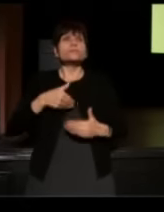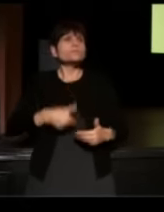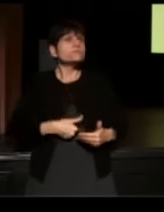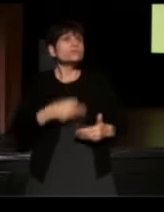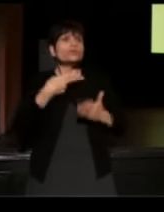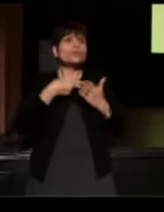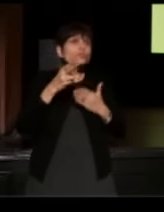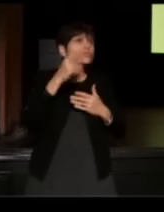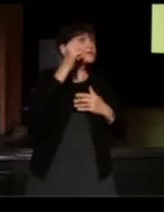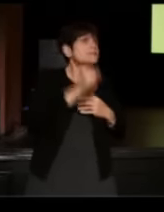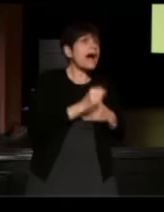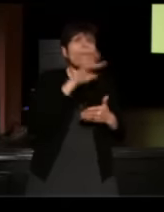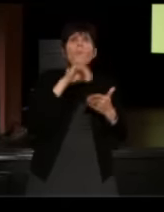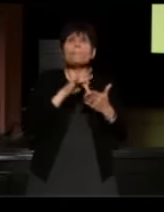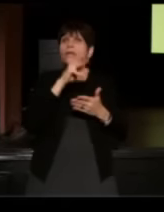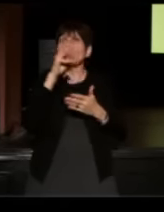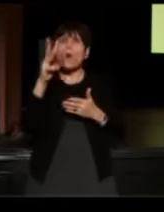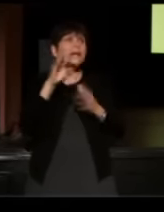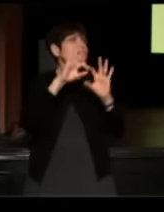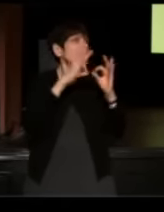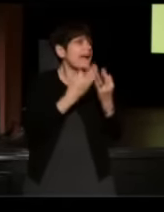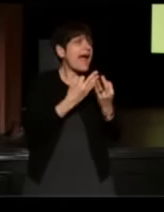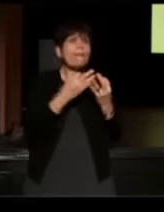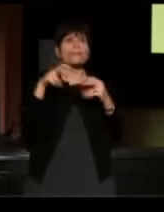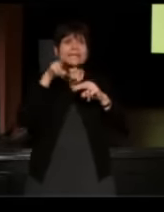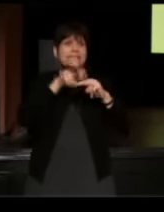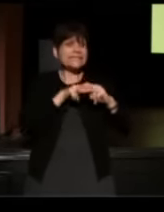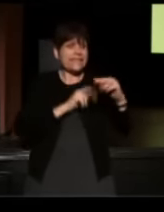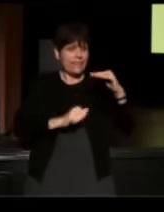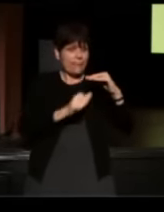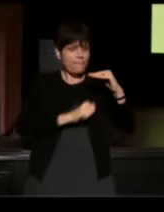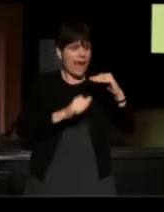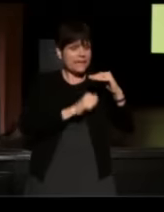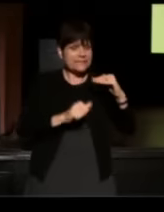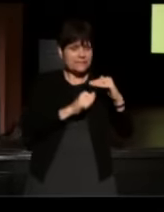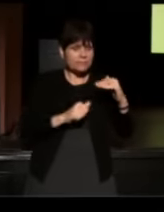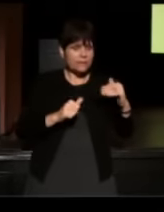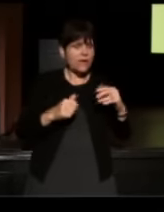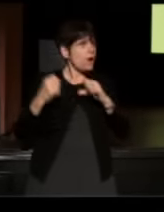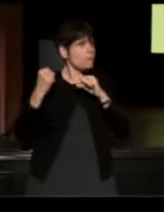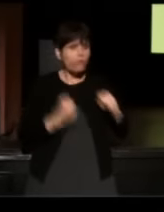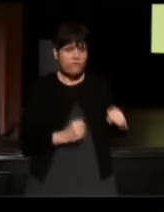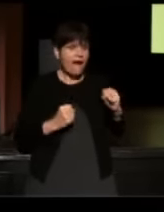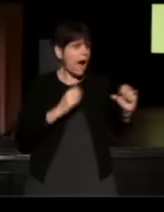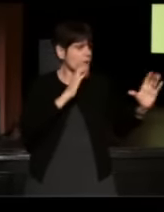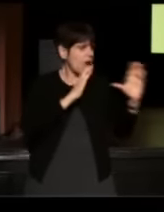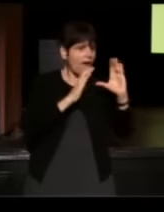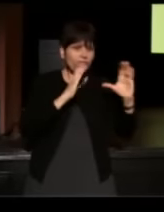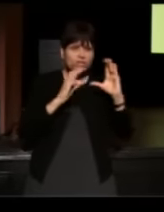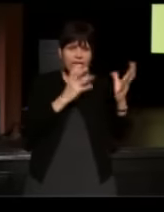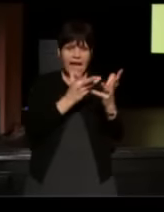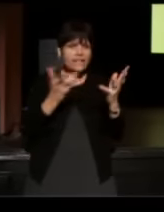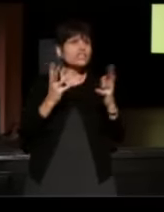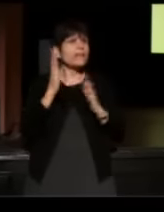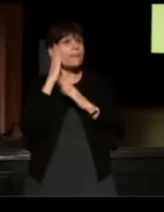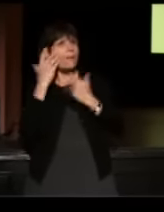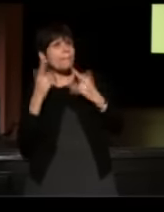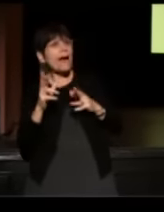and the South, and families sitting in a basement and having these like profound conversations or in their bedroom under the covers